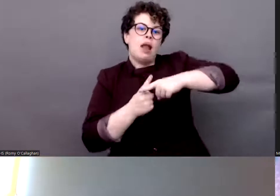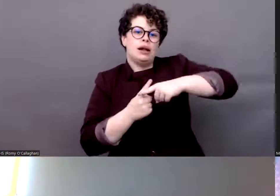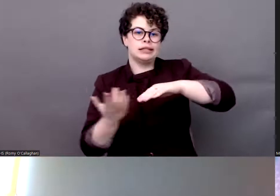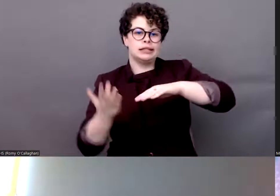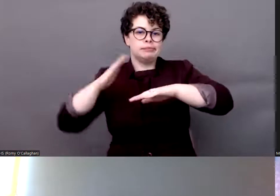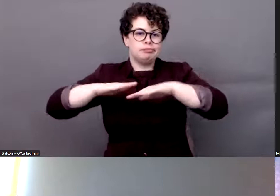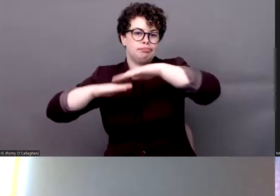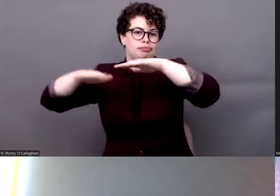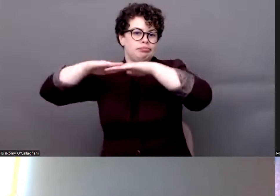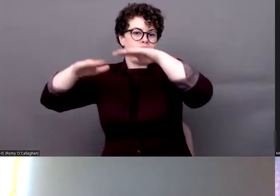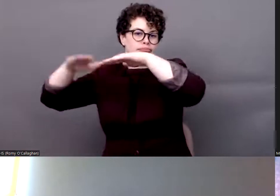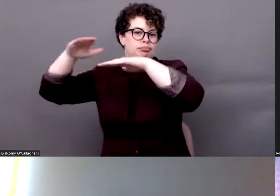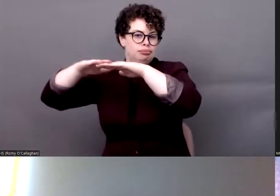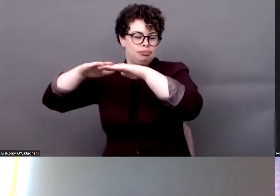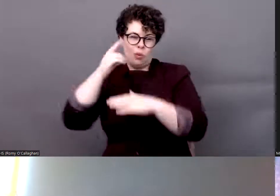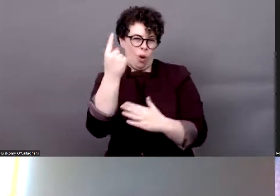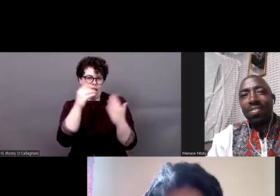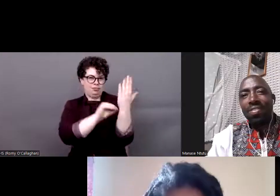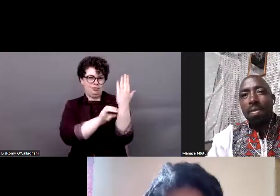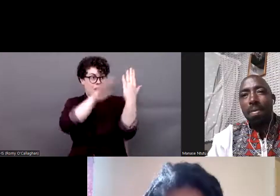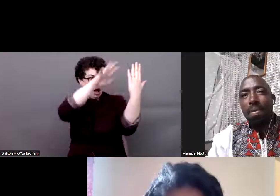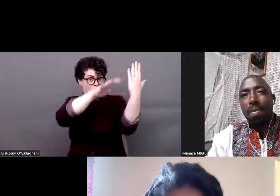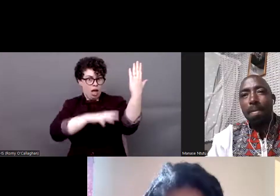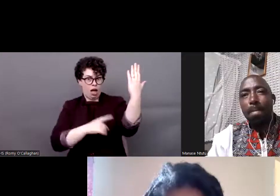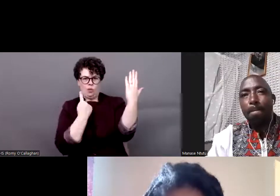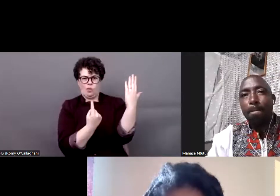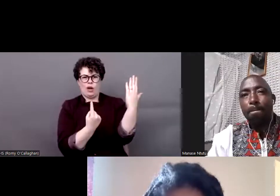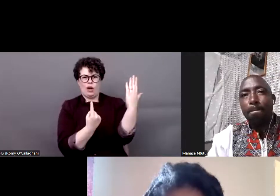mention of intersectionality issues experienced by